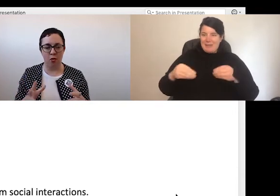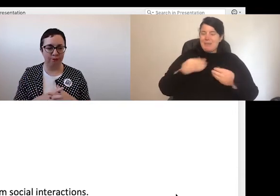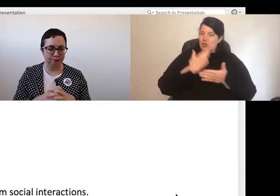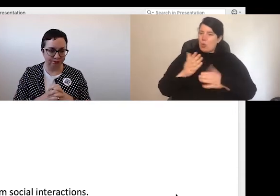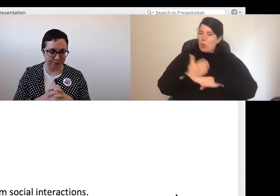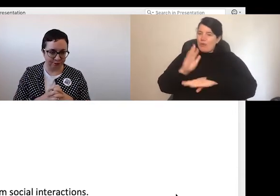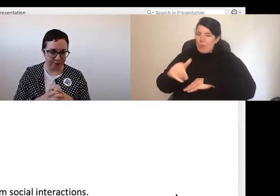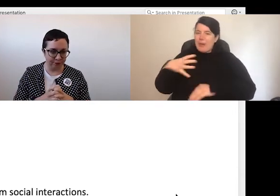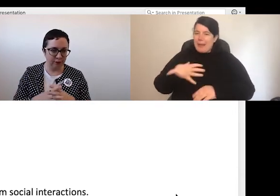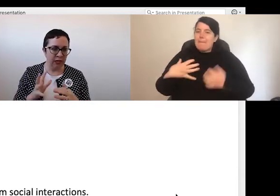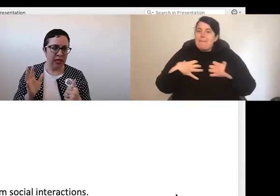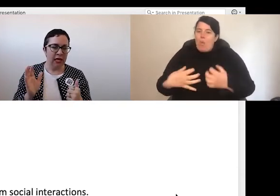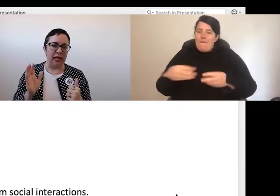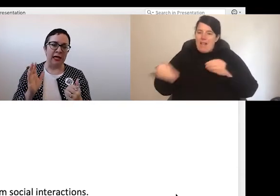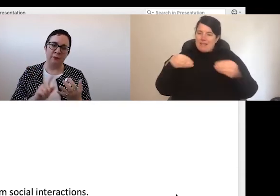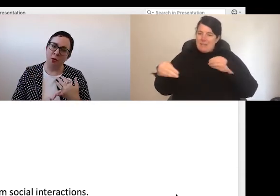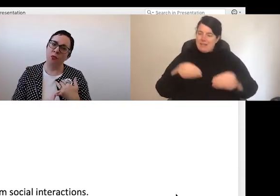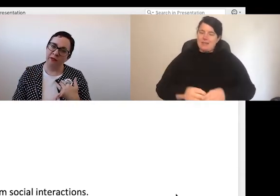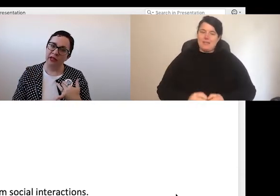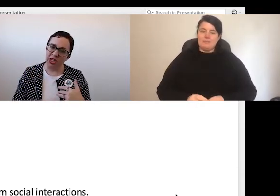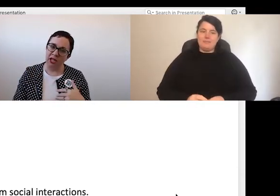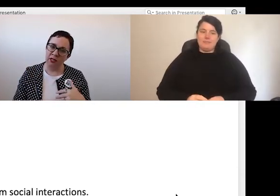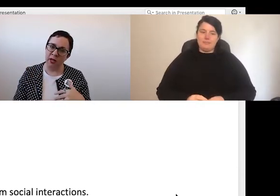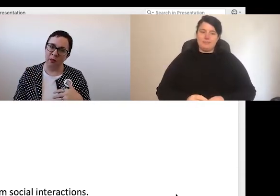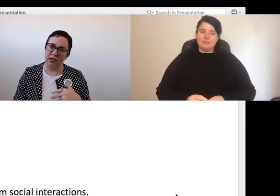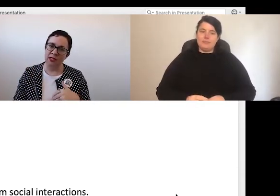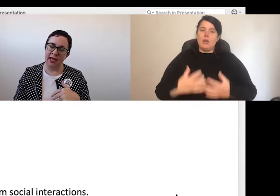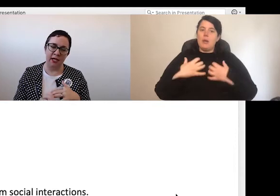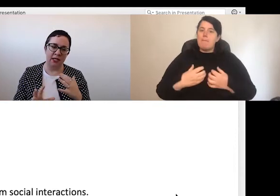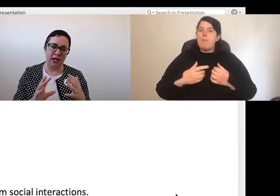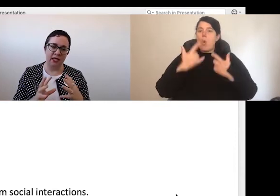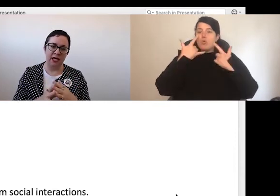More welfare check-ins, one-on-ones and